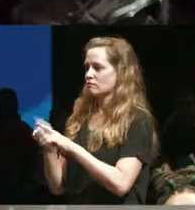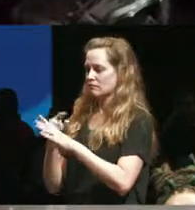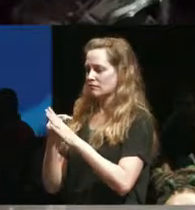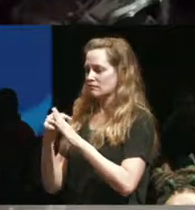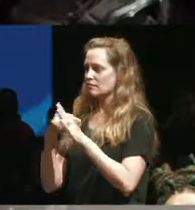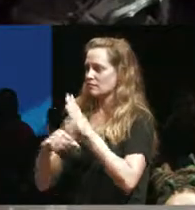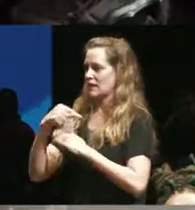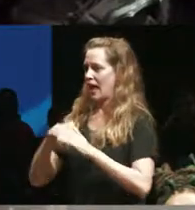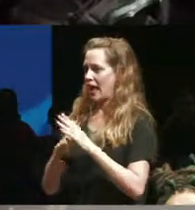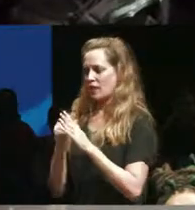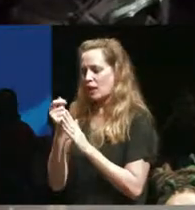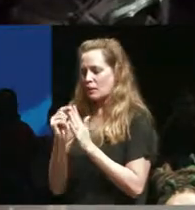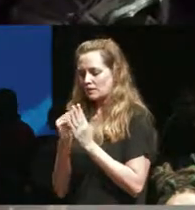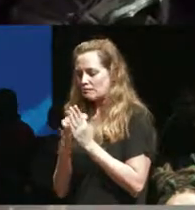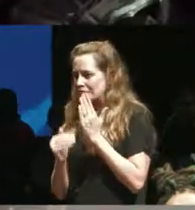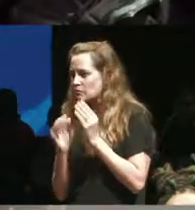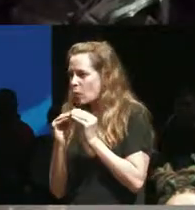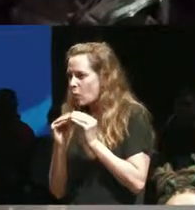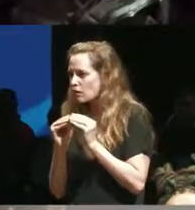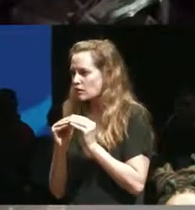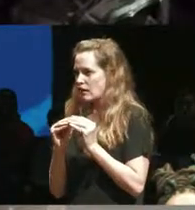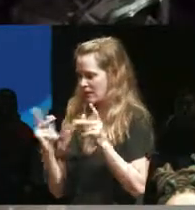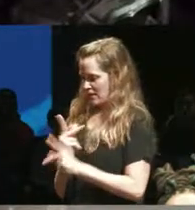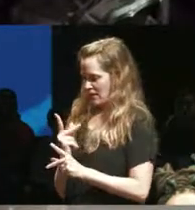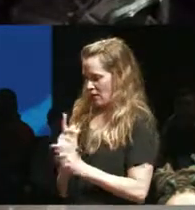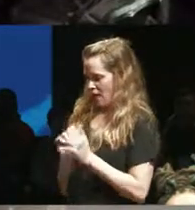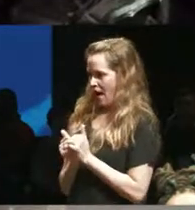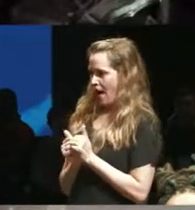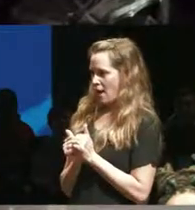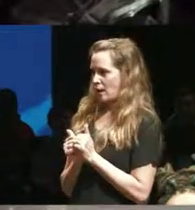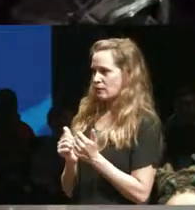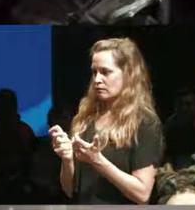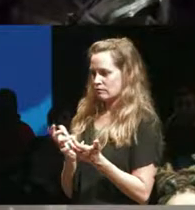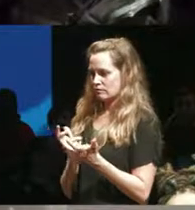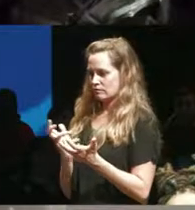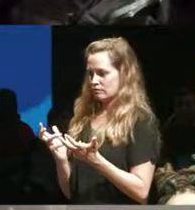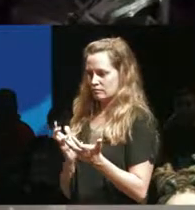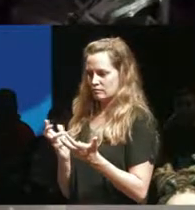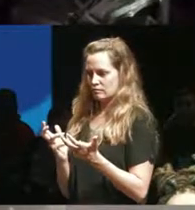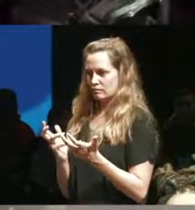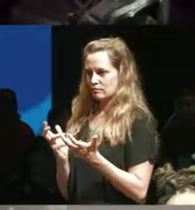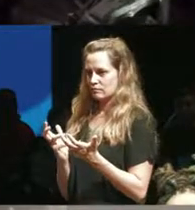little bit more than than me and so to figure out how to not strain the rest of